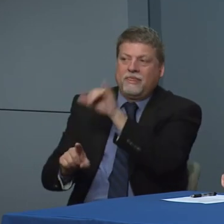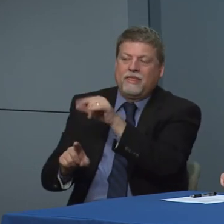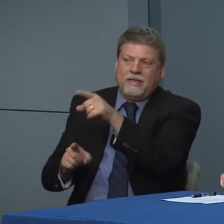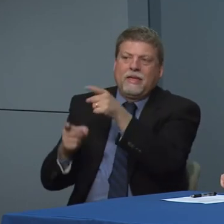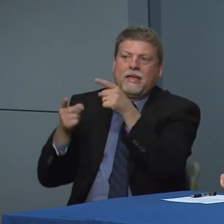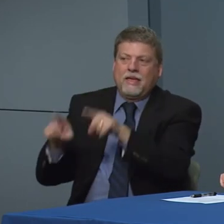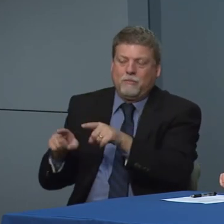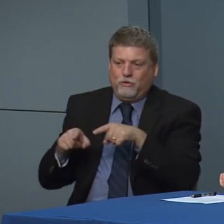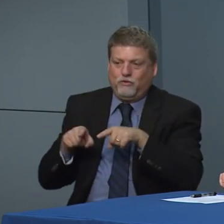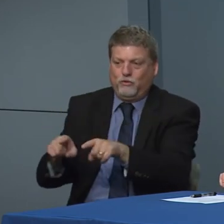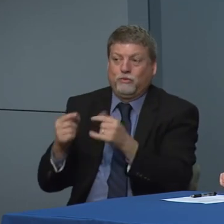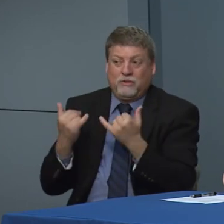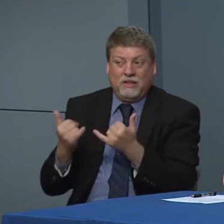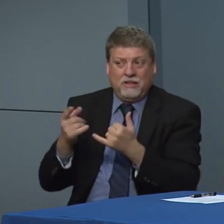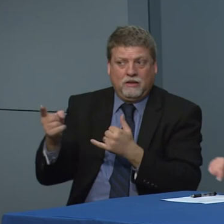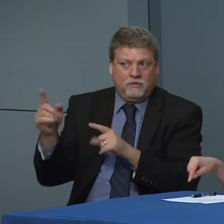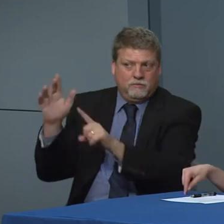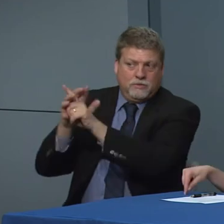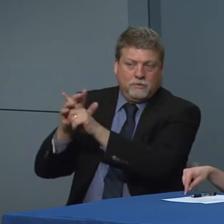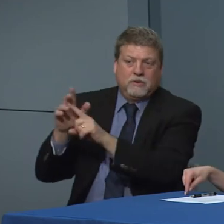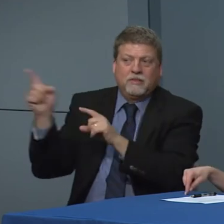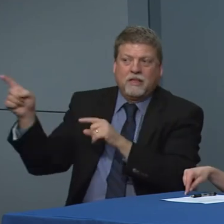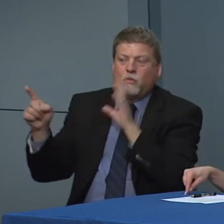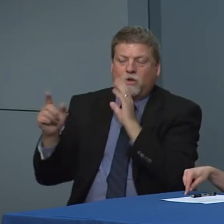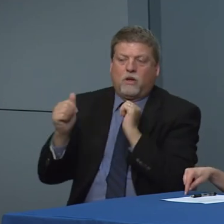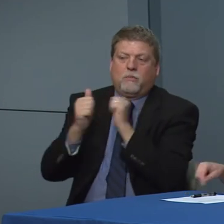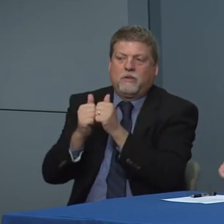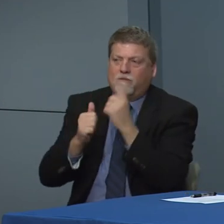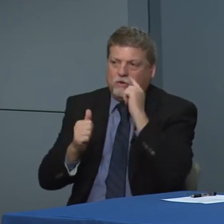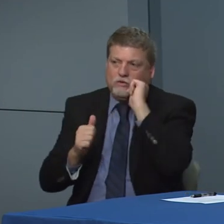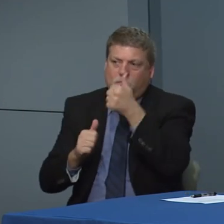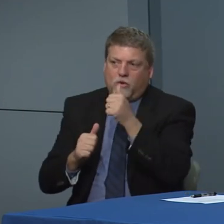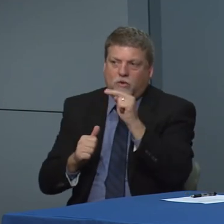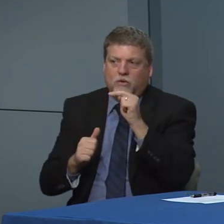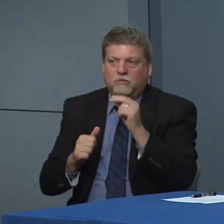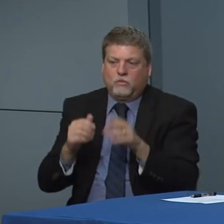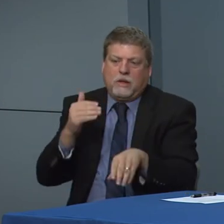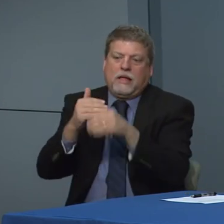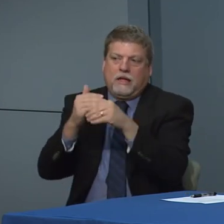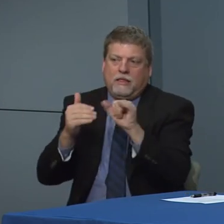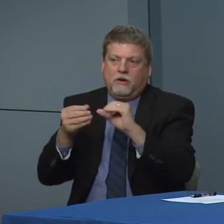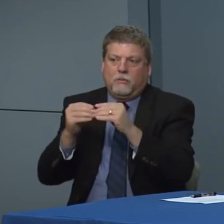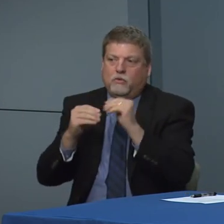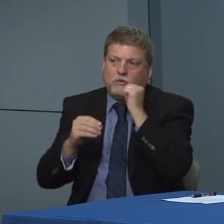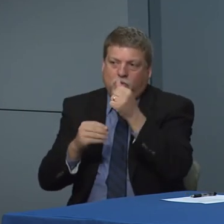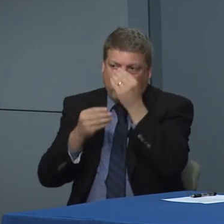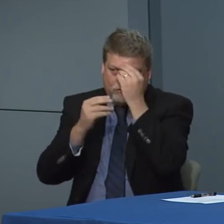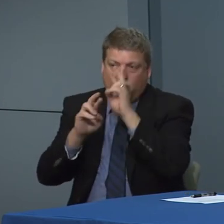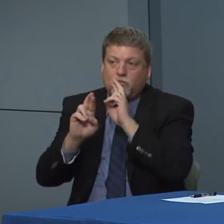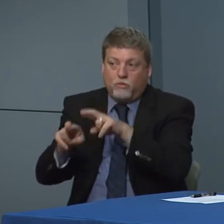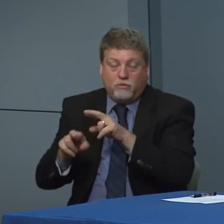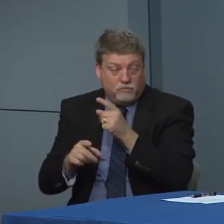My understanding was that was one that happened over the course of today. So I think that will be updated for tomorrow.